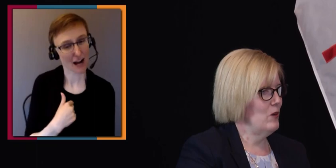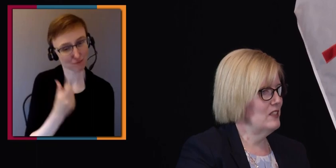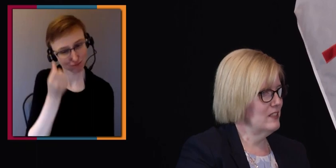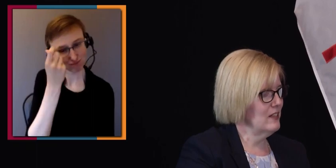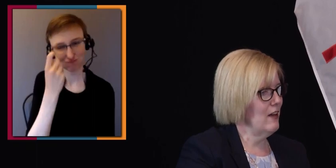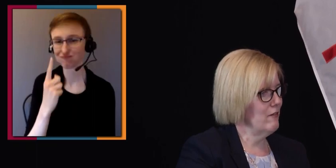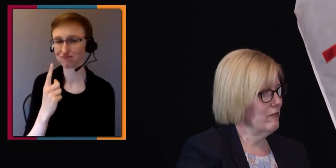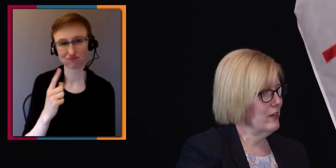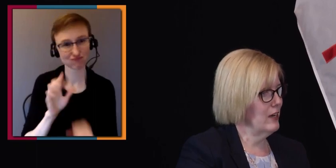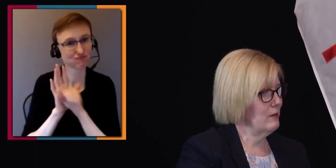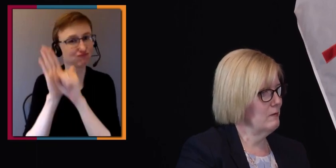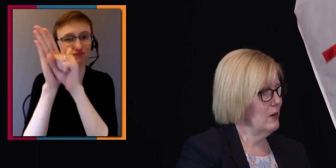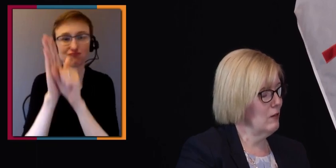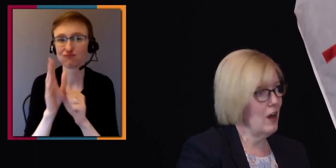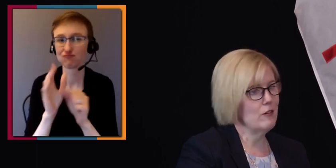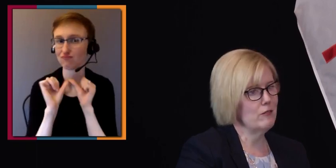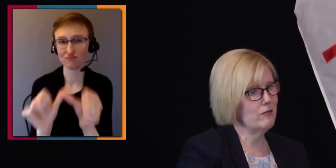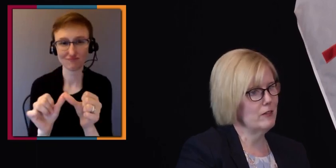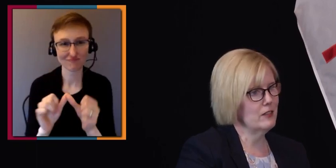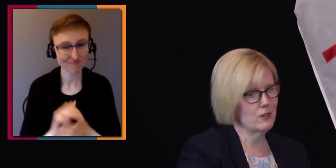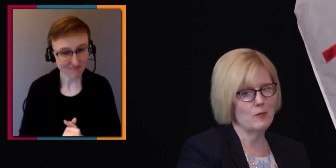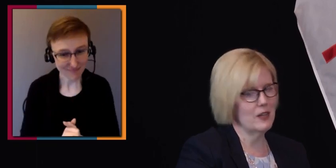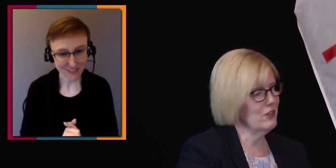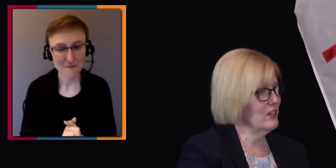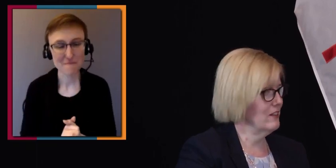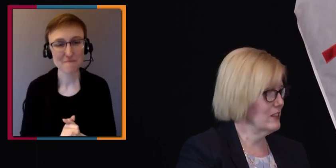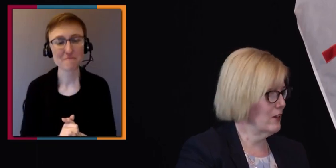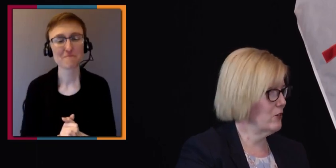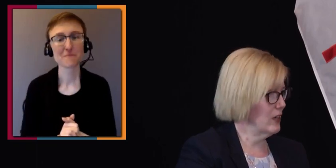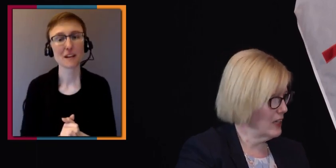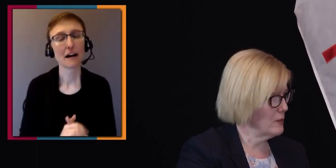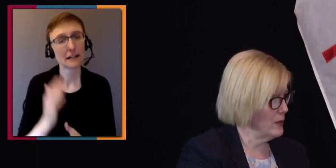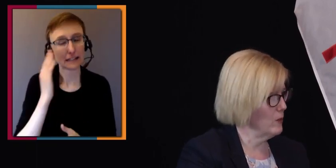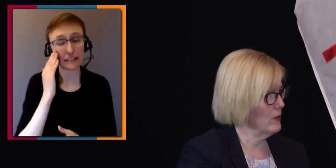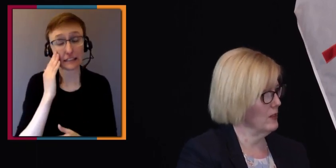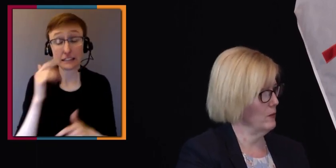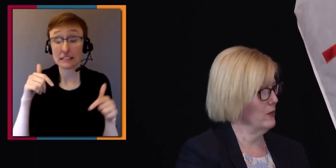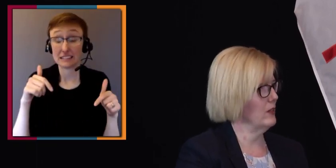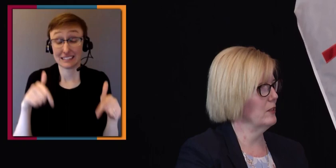we still have a lot of discrimination in this country against people with disabilities.